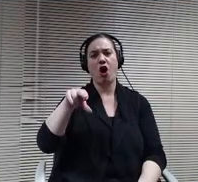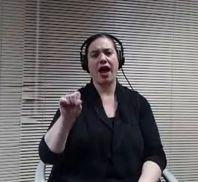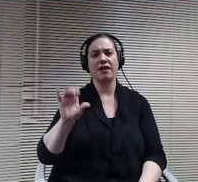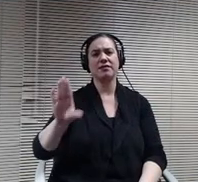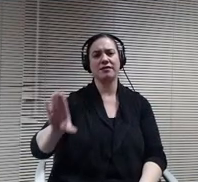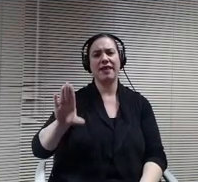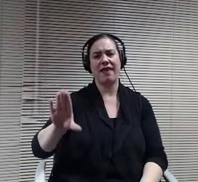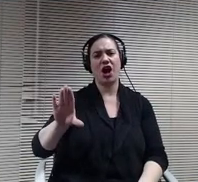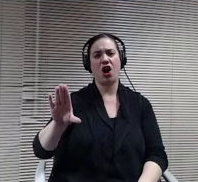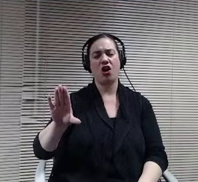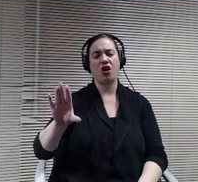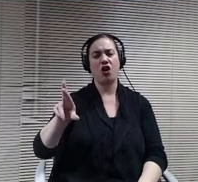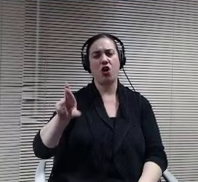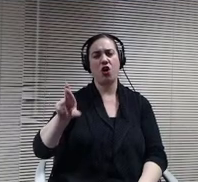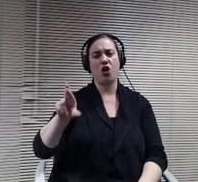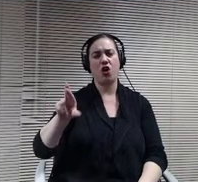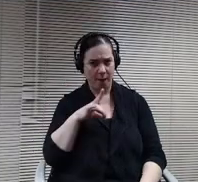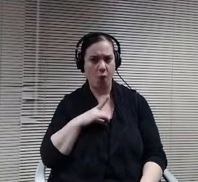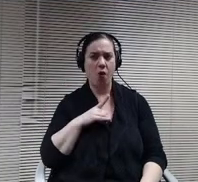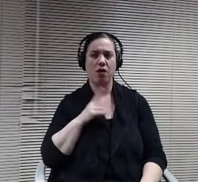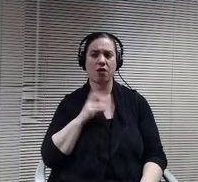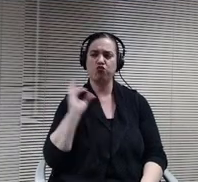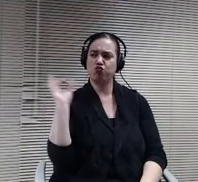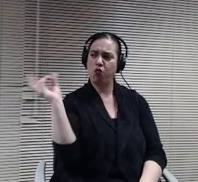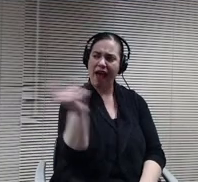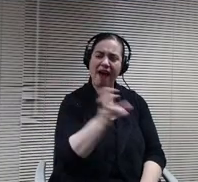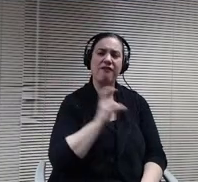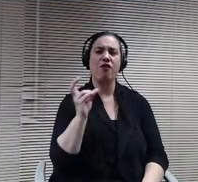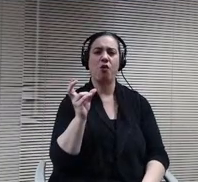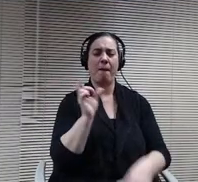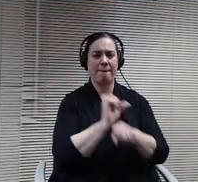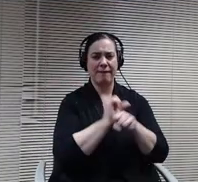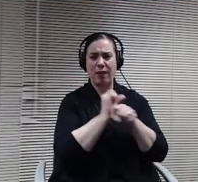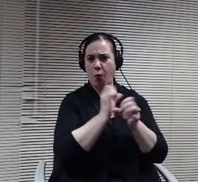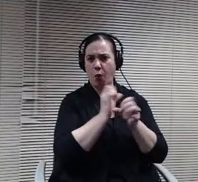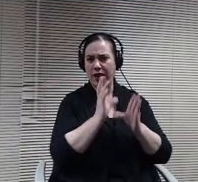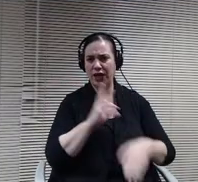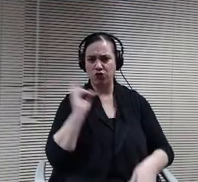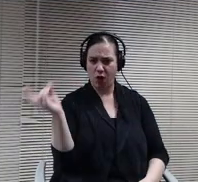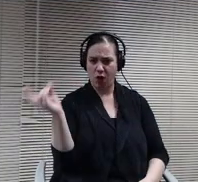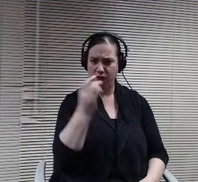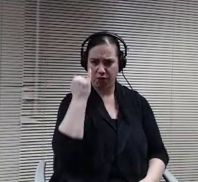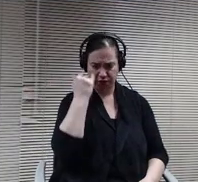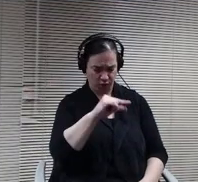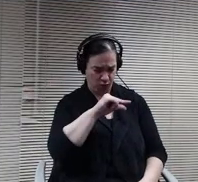that qualifies and so forth. So I'm recommending that you use the $0.56 per mile.